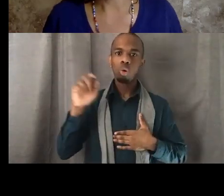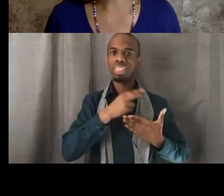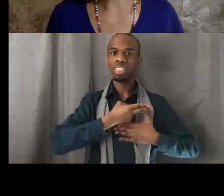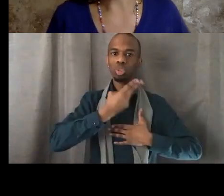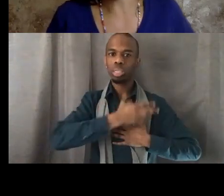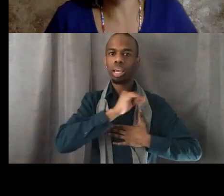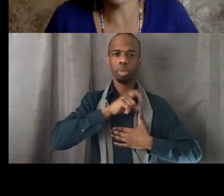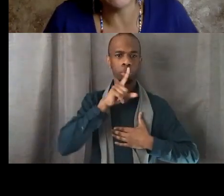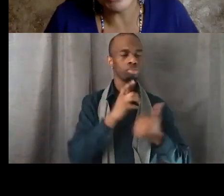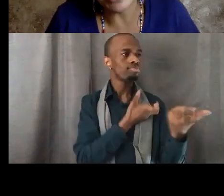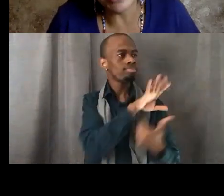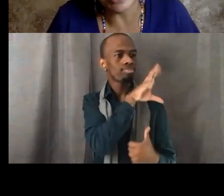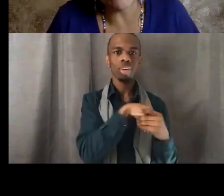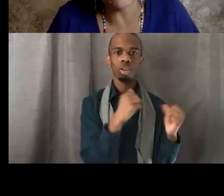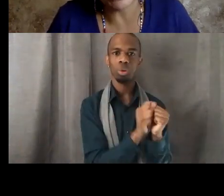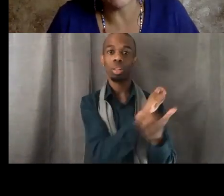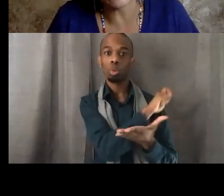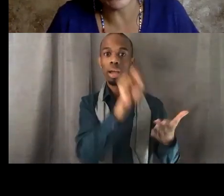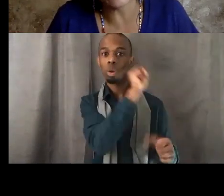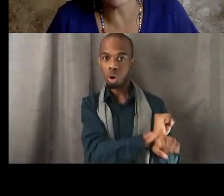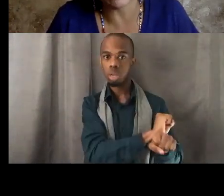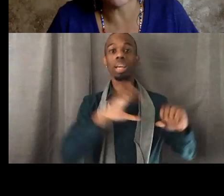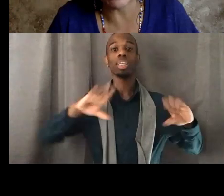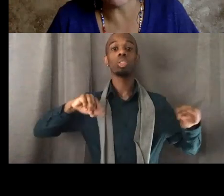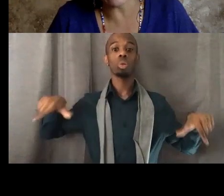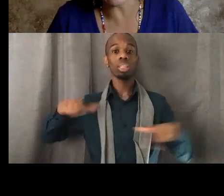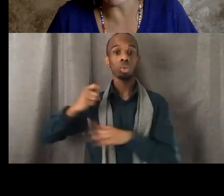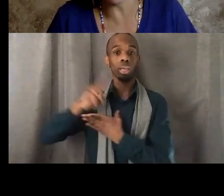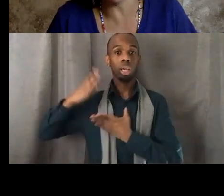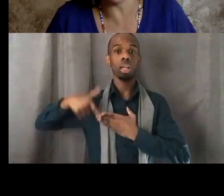And then finally this weekend, I prioritized my family time